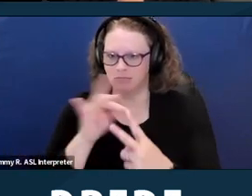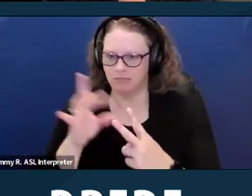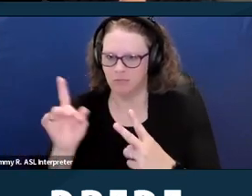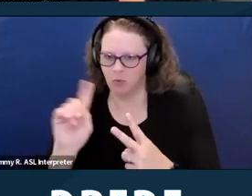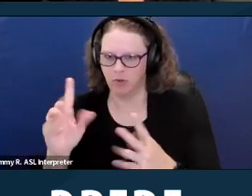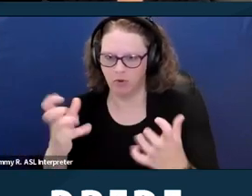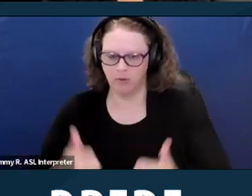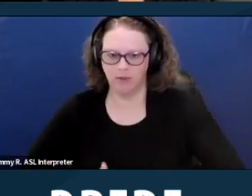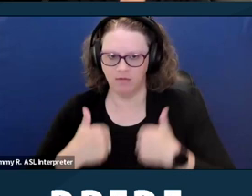Next slide please.